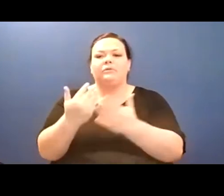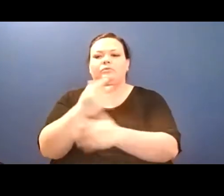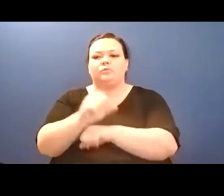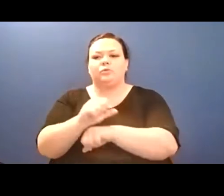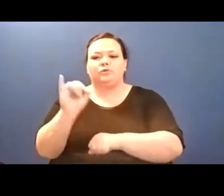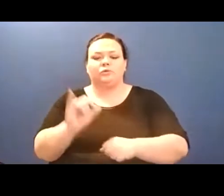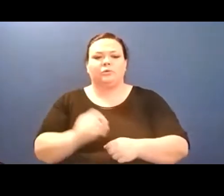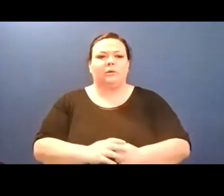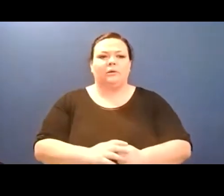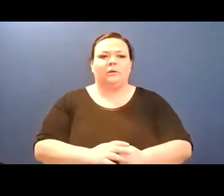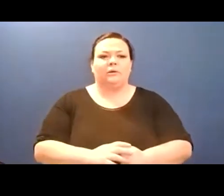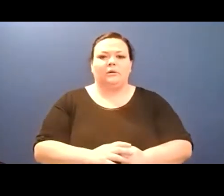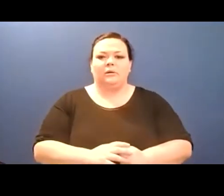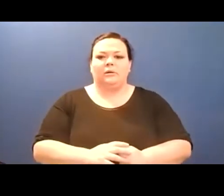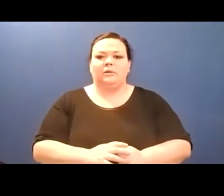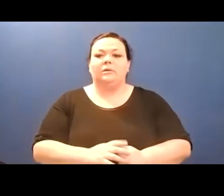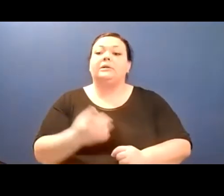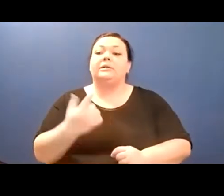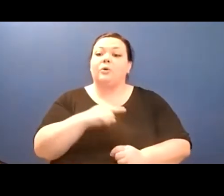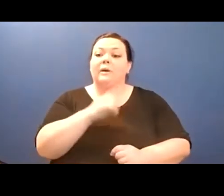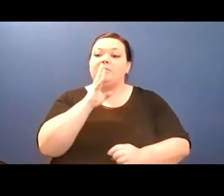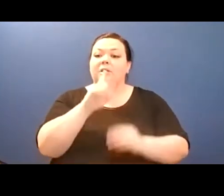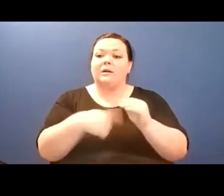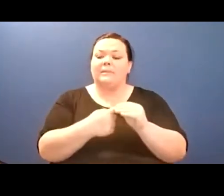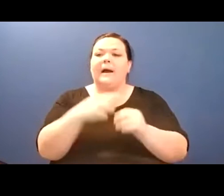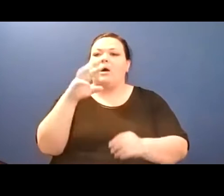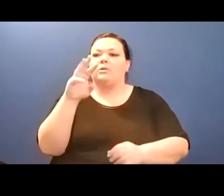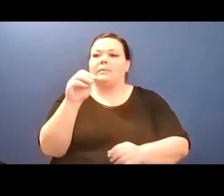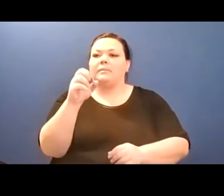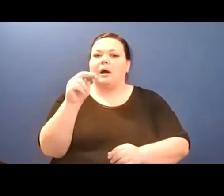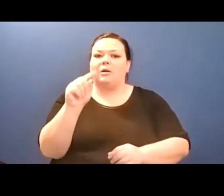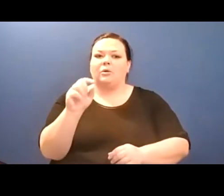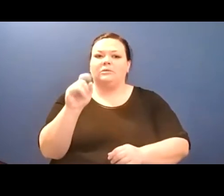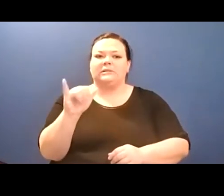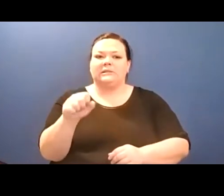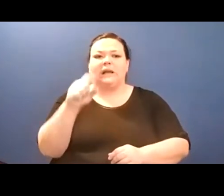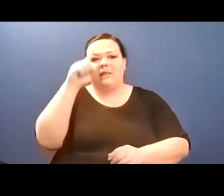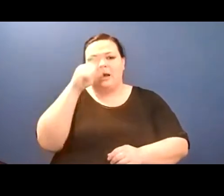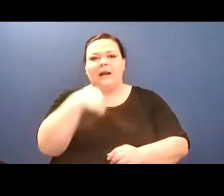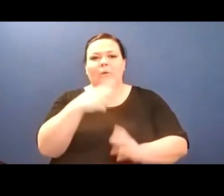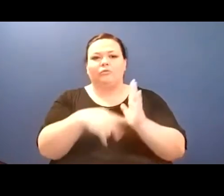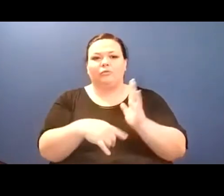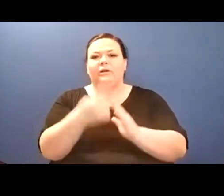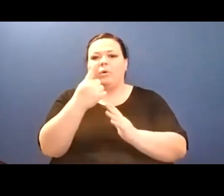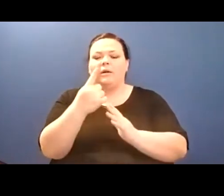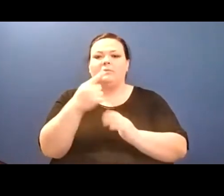Steadily you discover exteriors. Fold them.// Continual and cheapened light of the electric